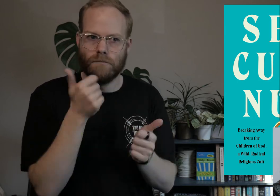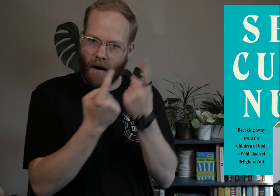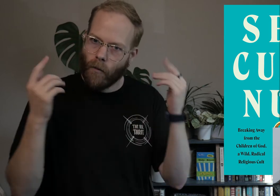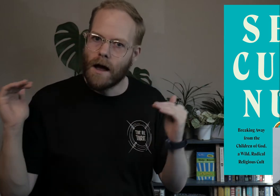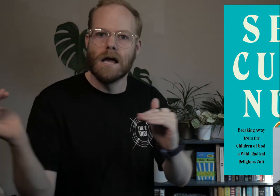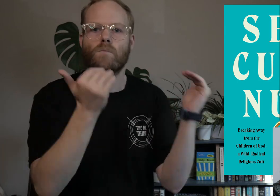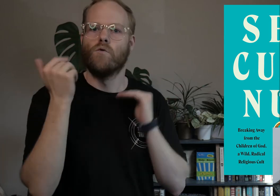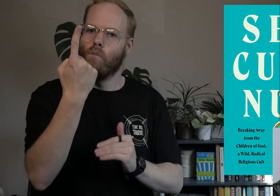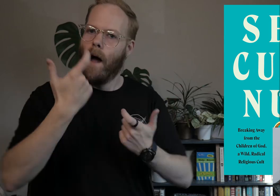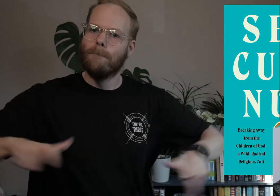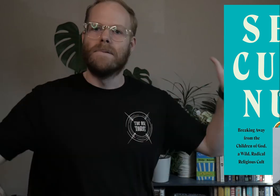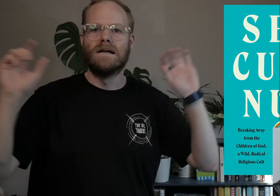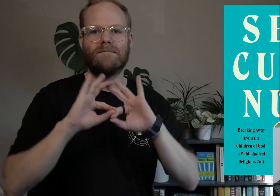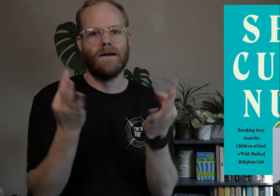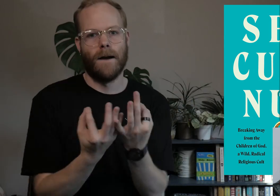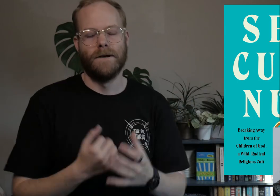everyone was equal in this one big Family.